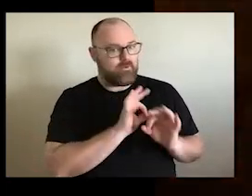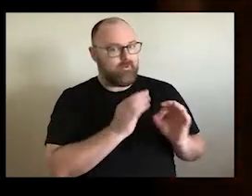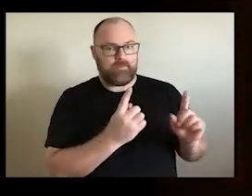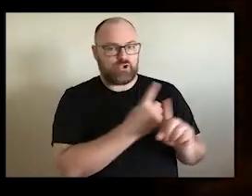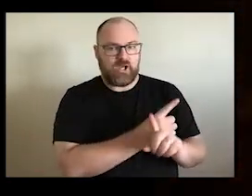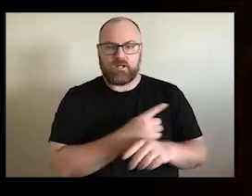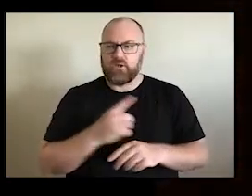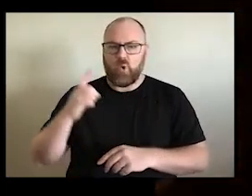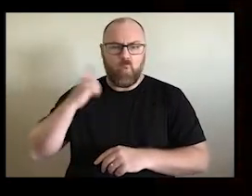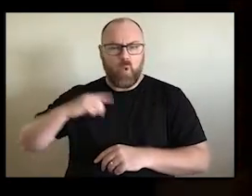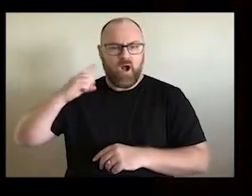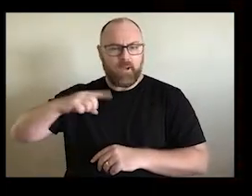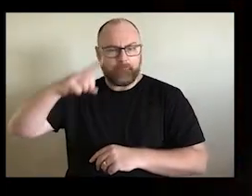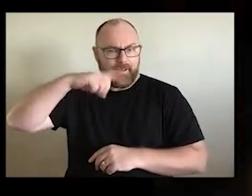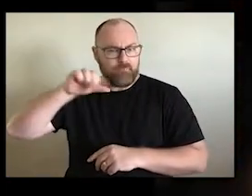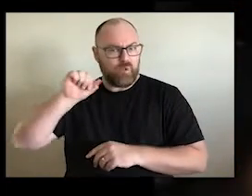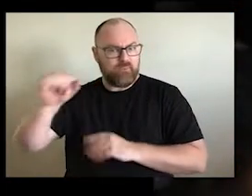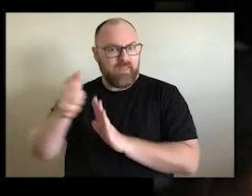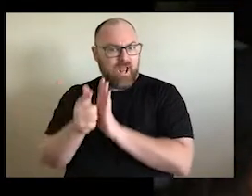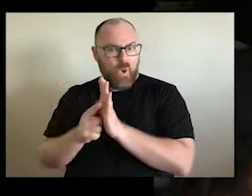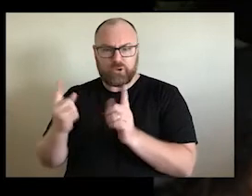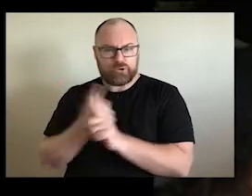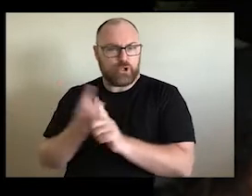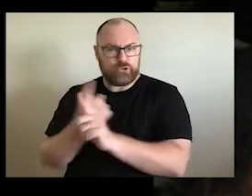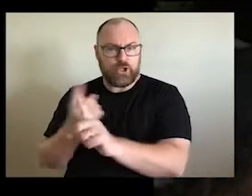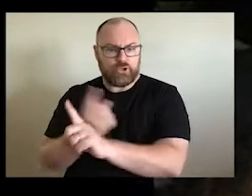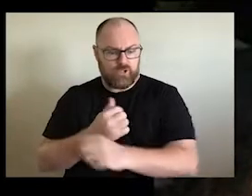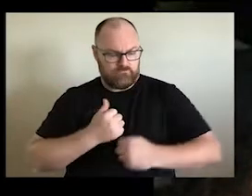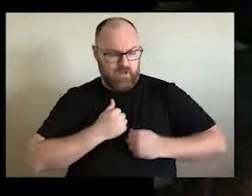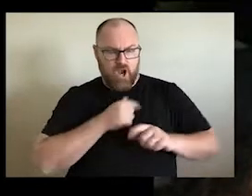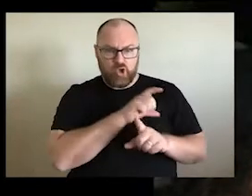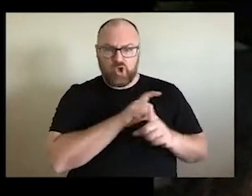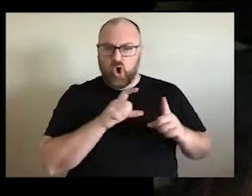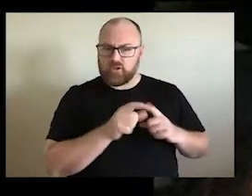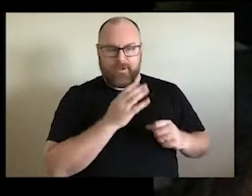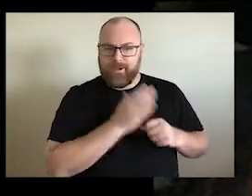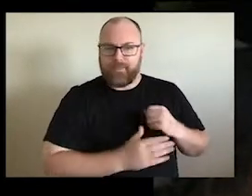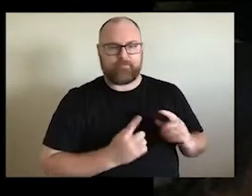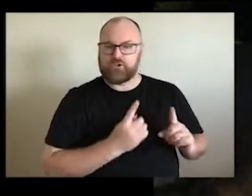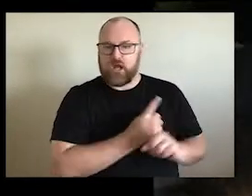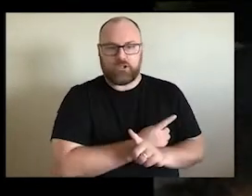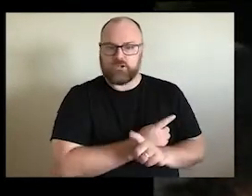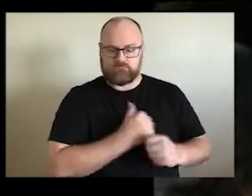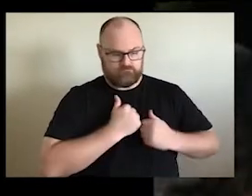can be changed so many times. And, but with our culture, it never changes and both men and women. Custodians